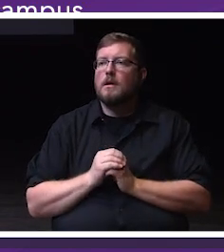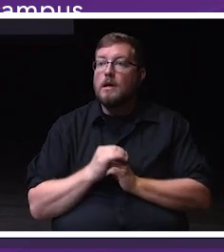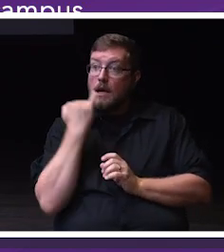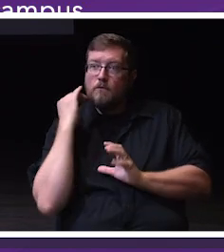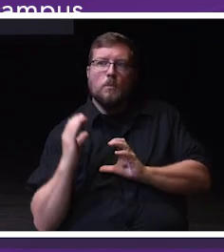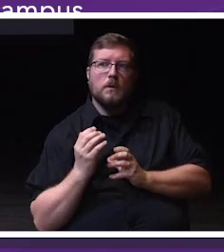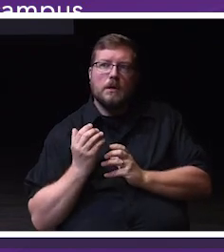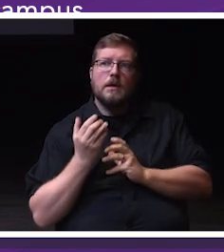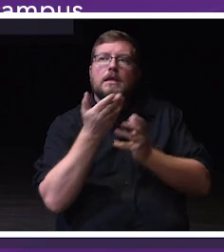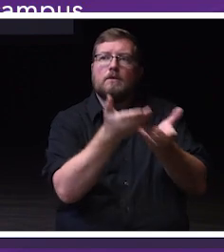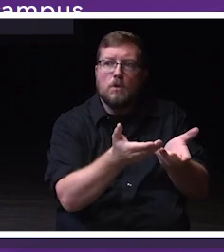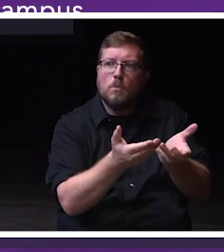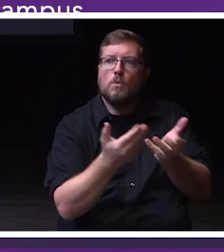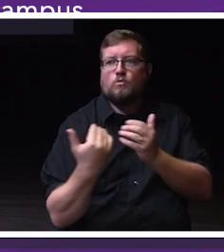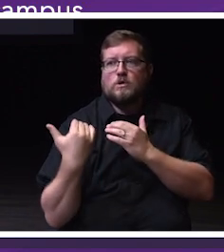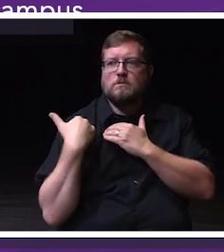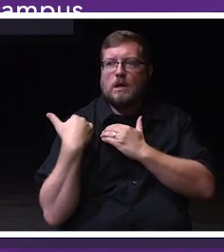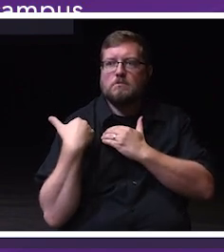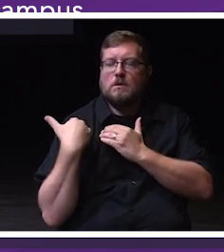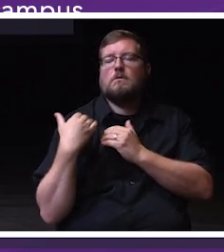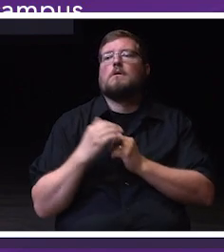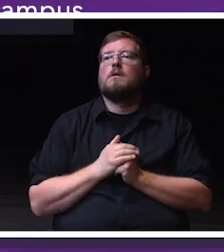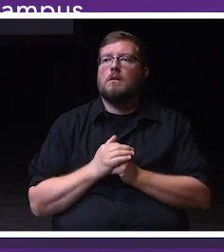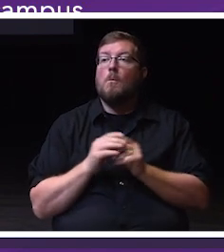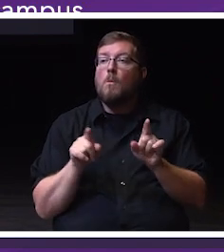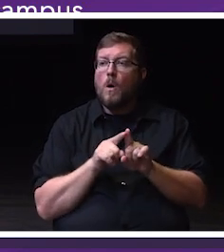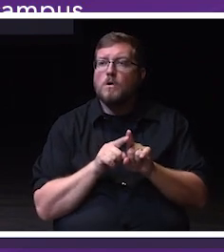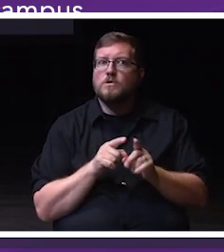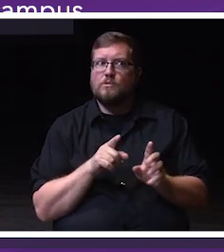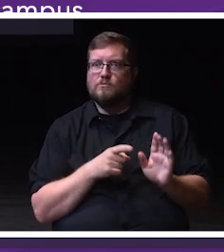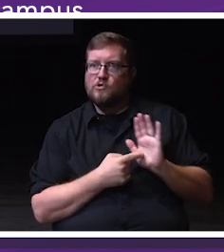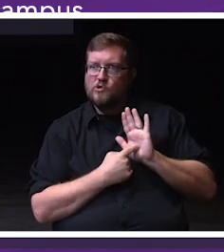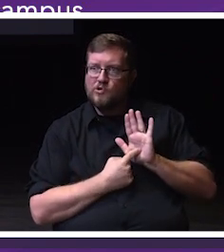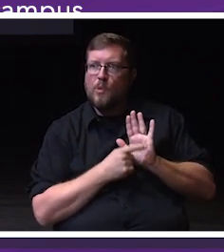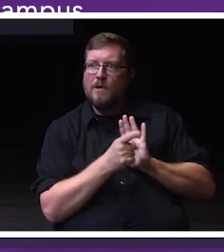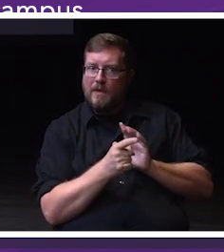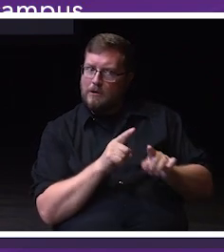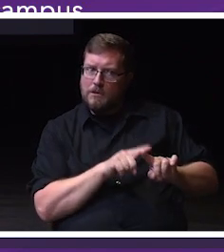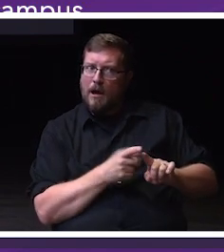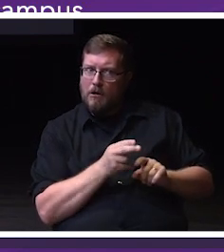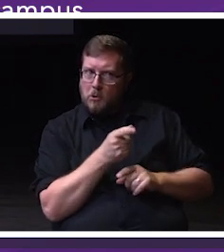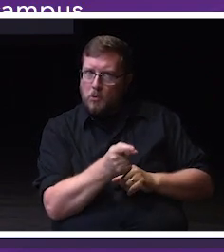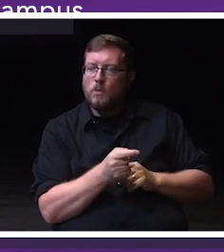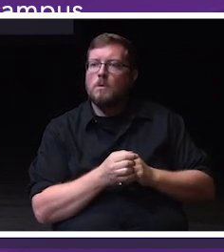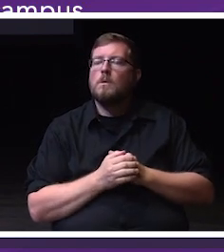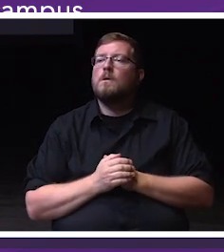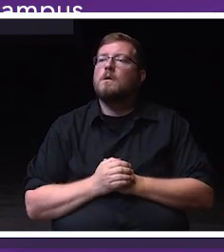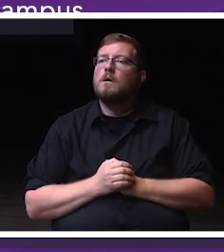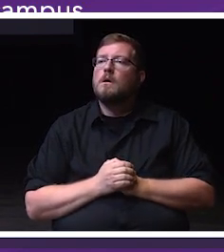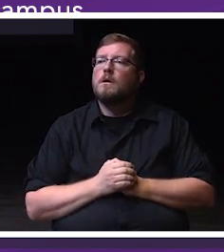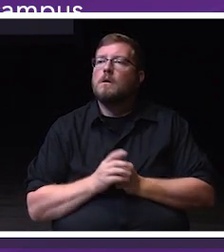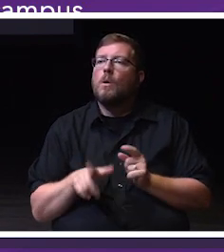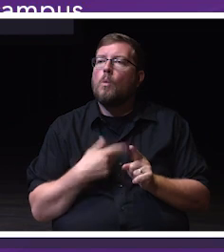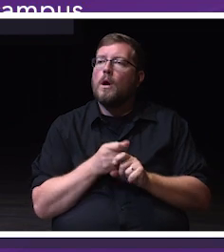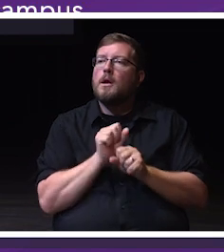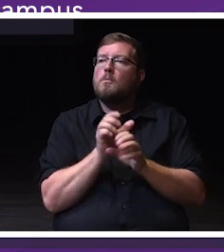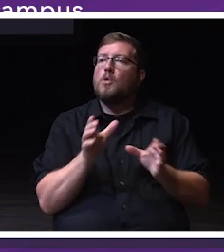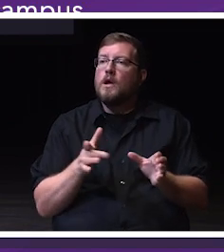and they are shown that they are relied upon. Employees who will feel valued have positive self beliefs